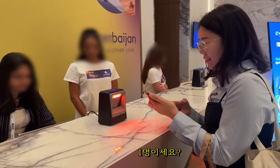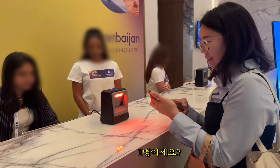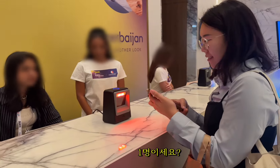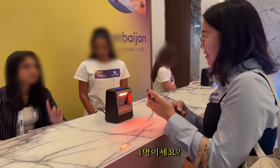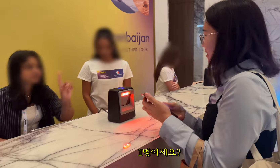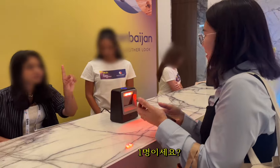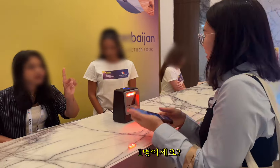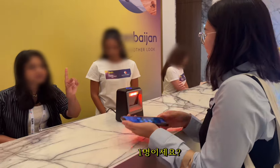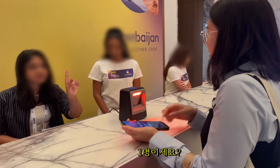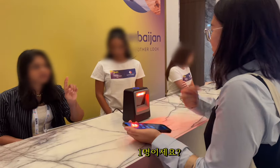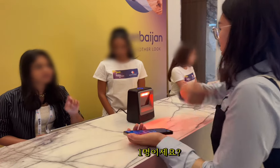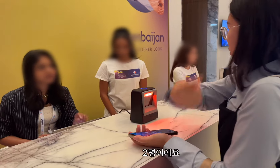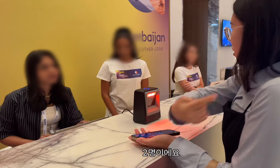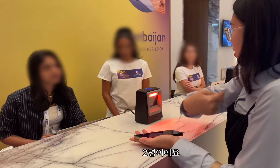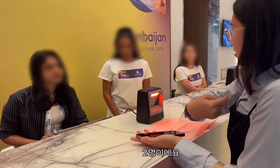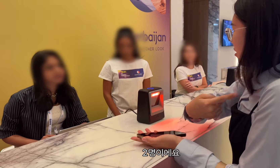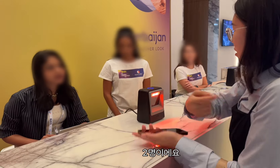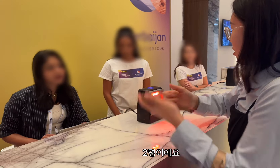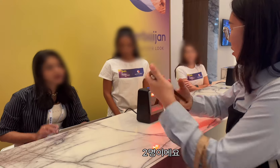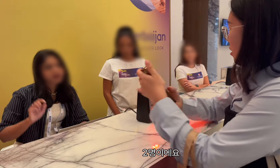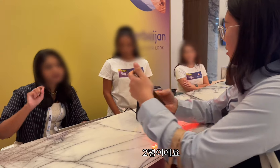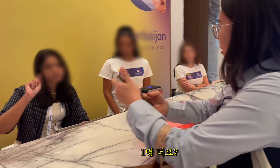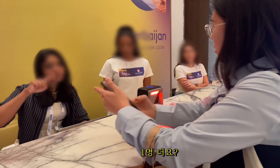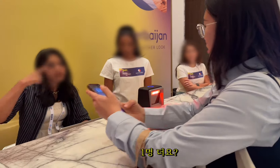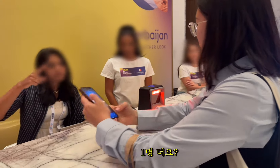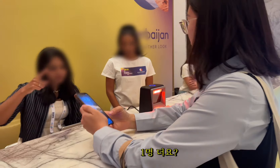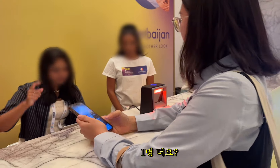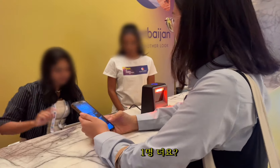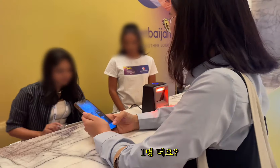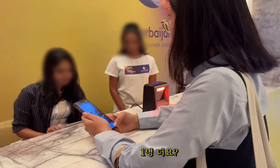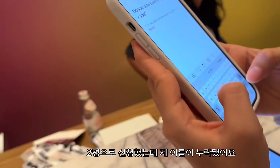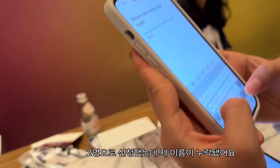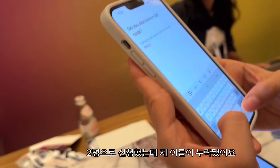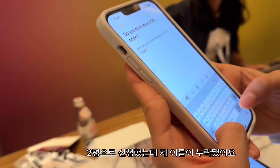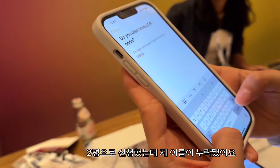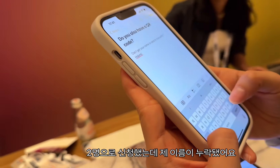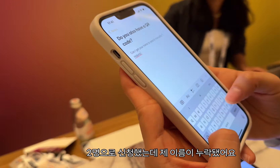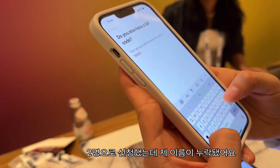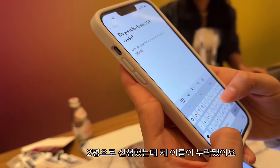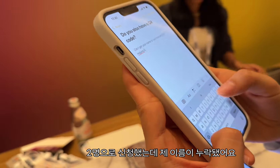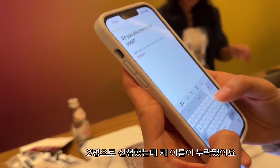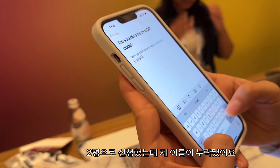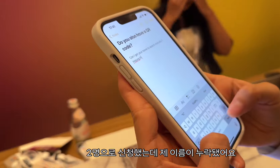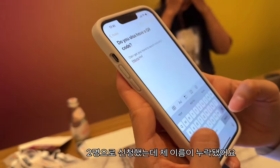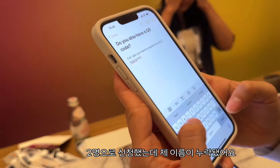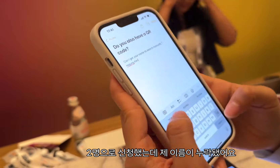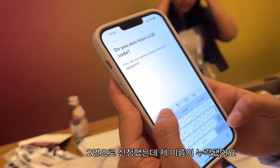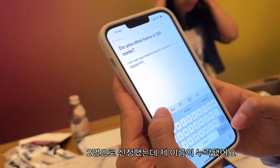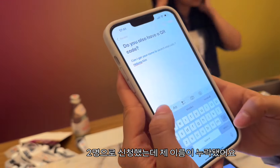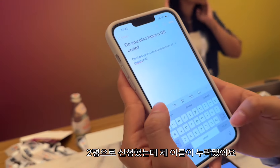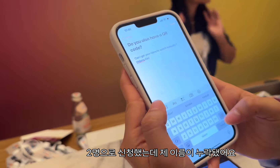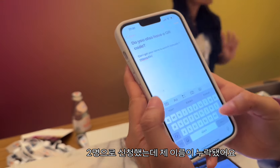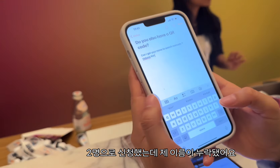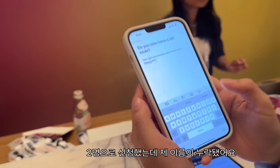Are you one person? There are 2 people. 1 more person? She applied as 2 people, but my name was missing.